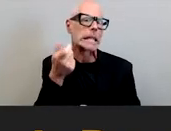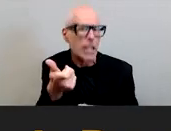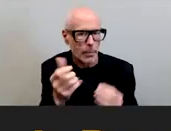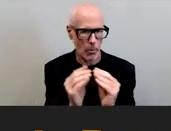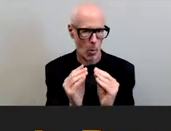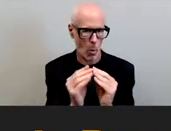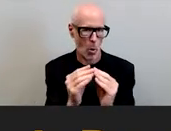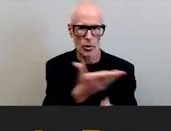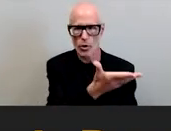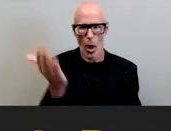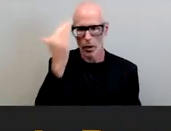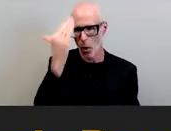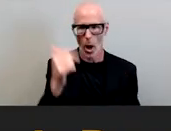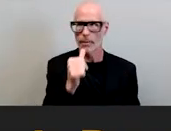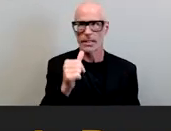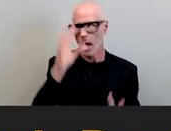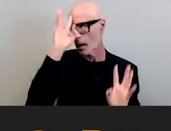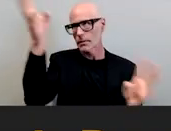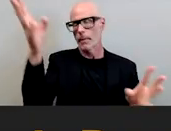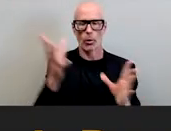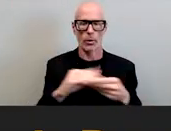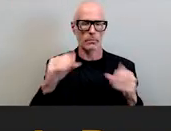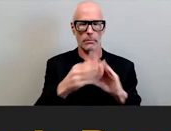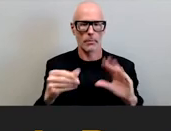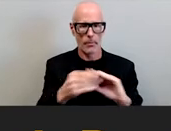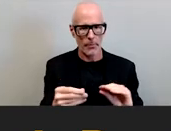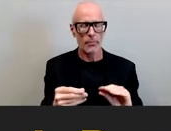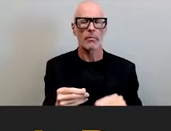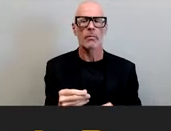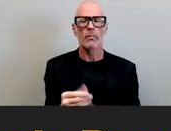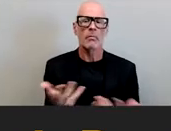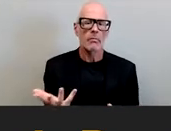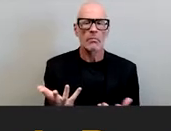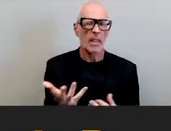you all know that i'm not just coming here with anecdotes uh i'm gonna talk for just a second here